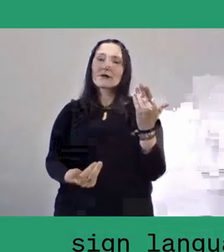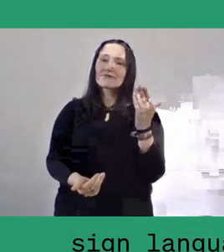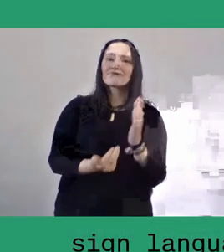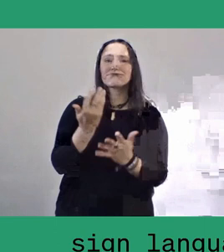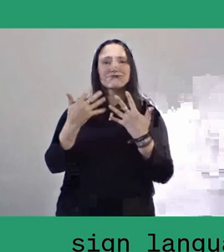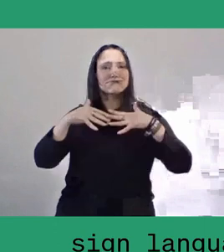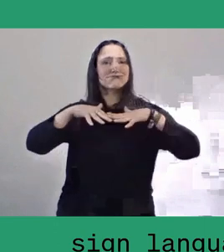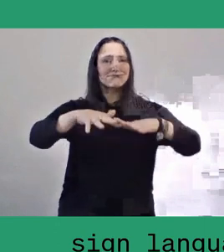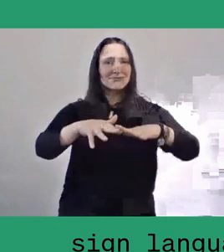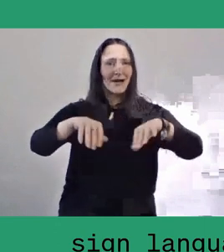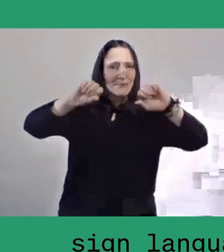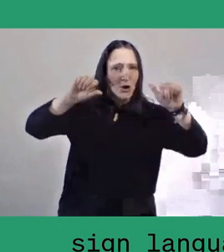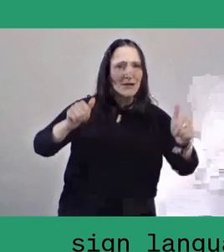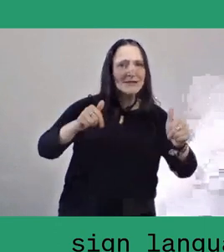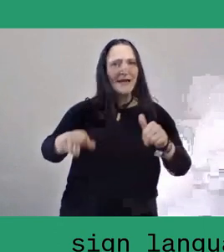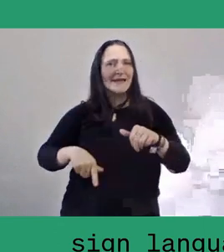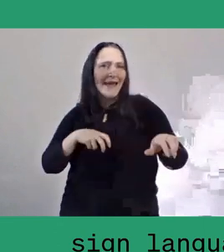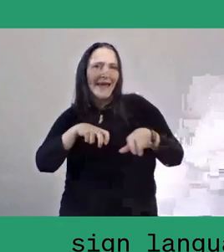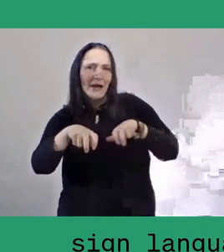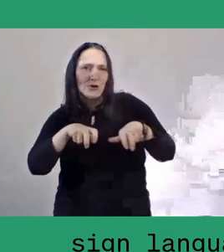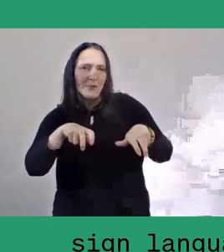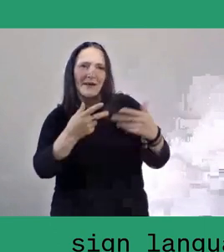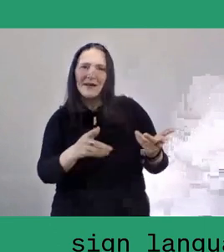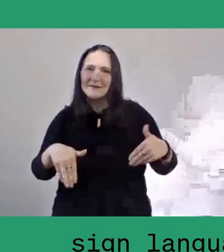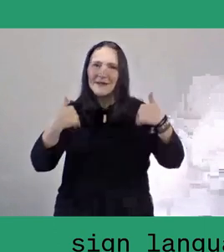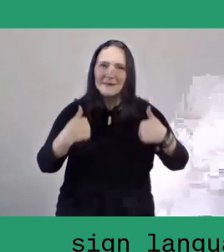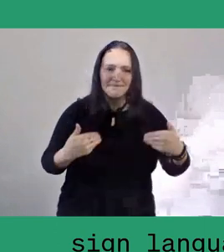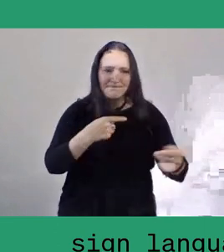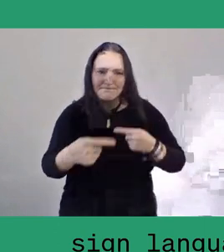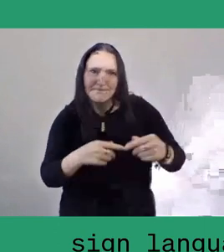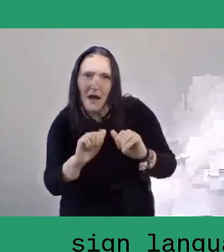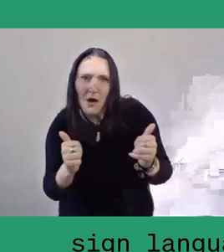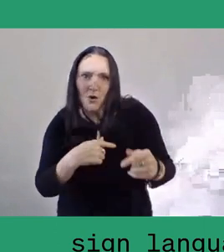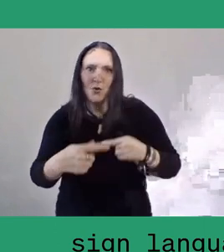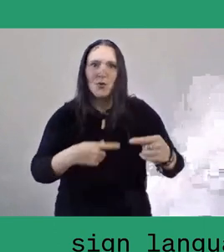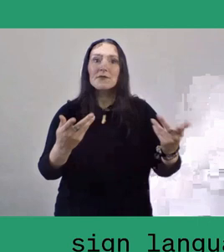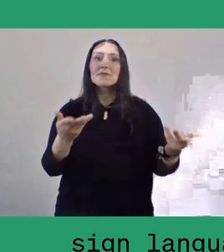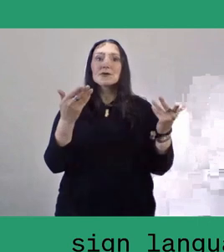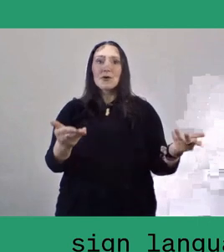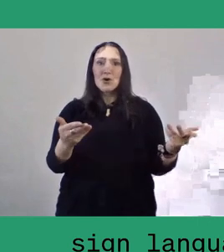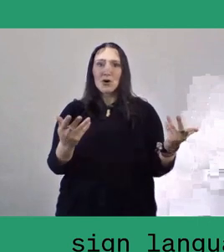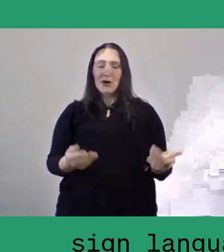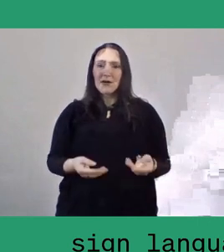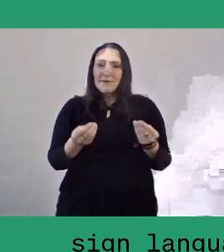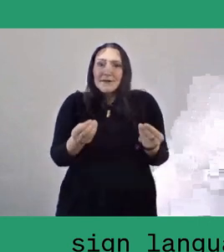of political, social and economic behaviours in discussions unfurling from the point of view of a seed